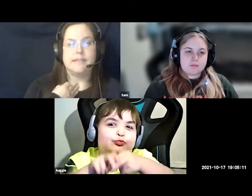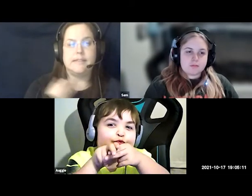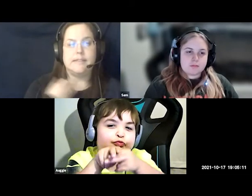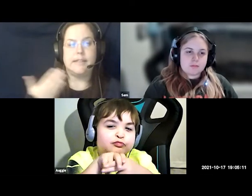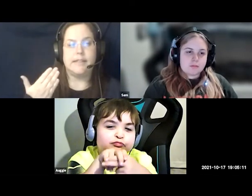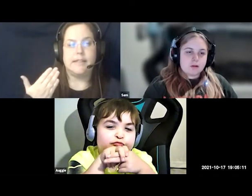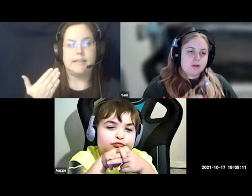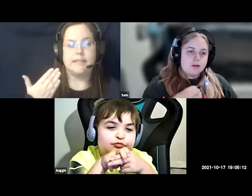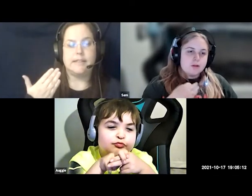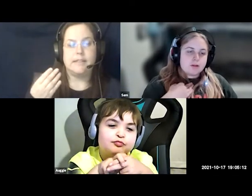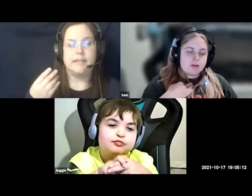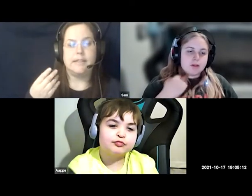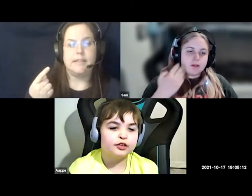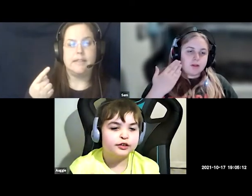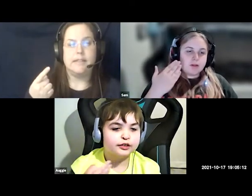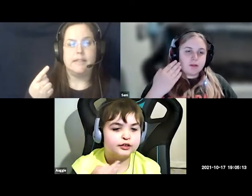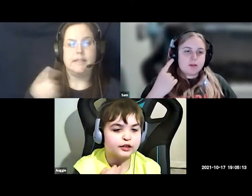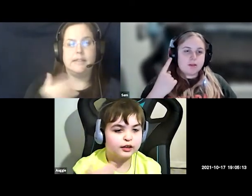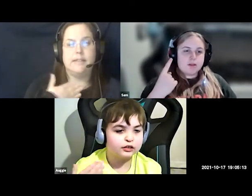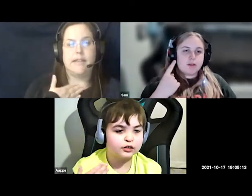sit sit sit down